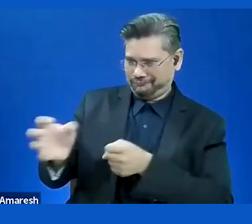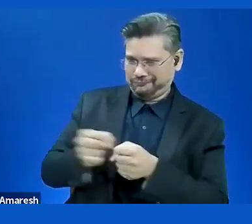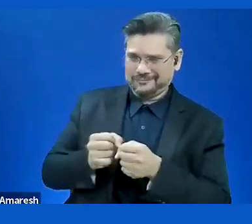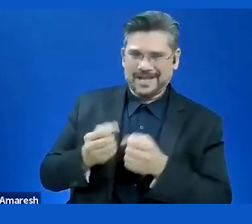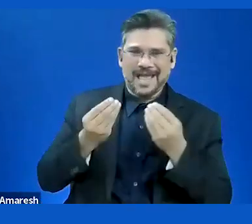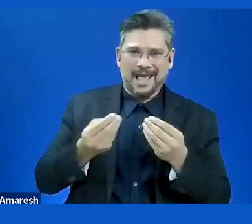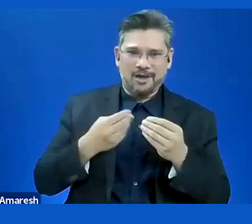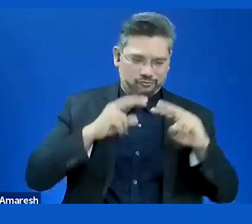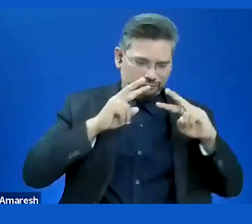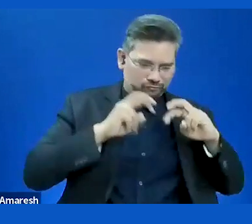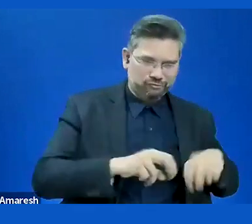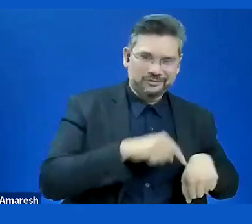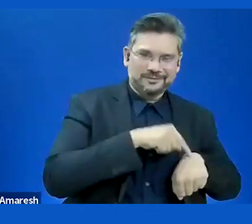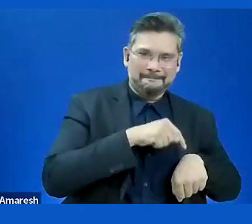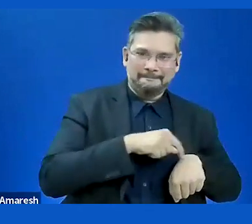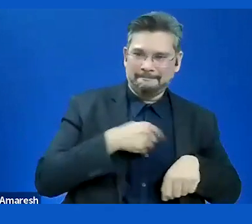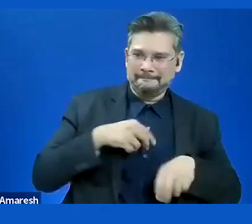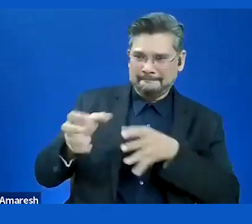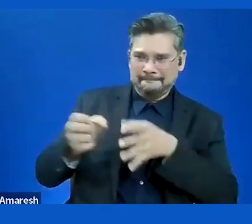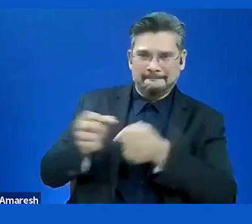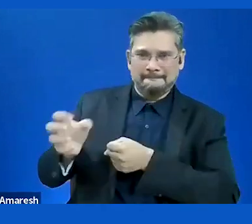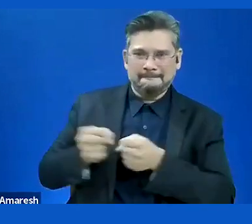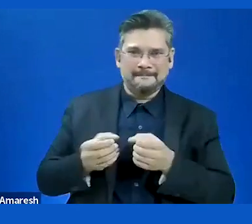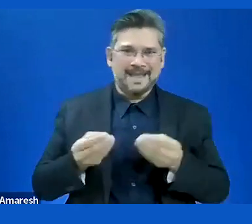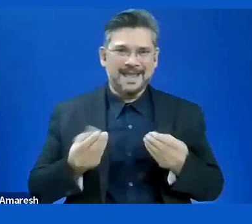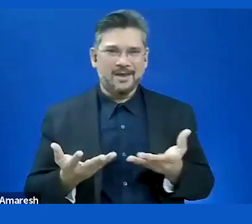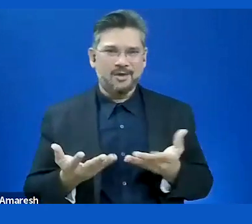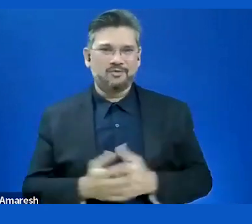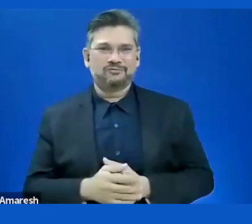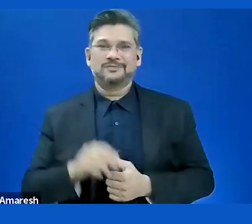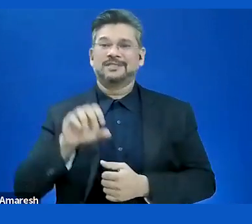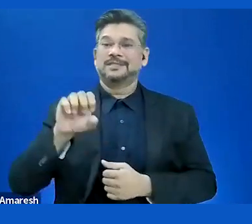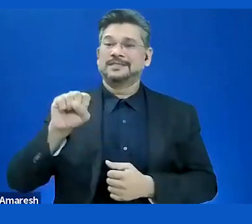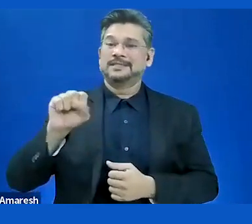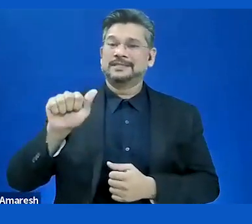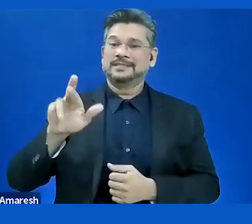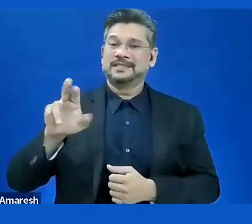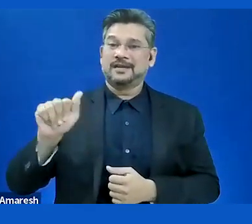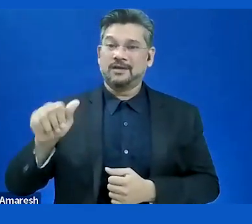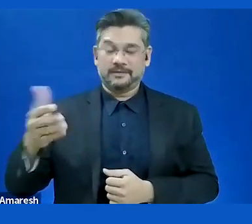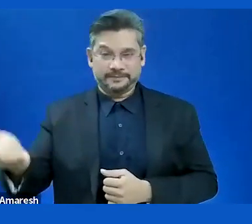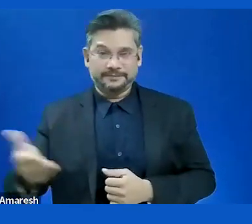that to you as well Sara from dyslexia? >> SARA RYDIN: Yeah, I think we said before,